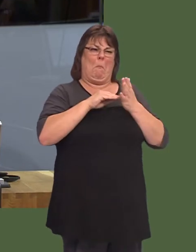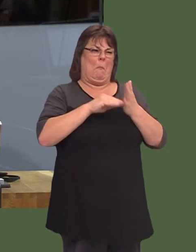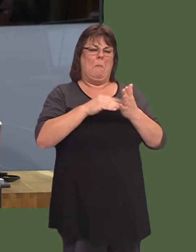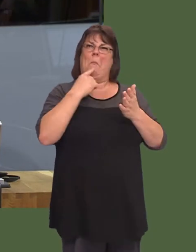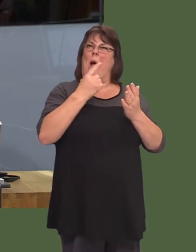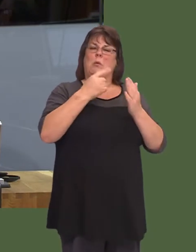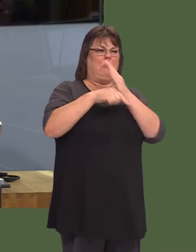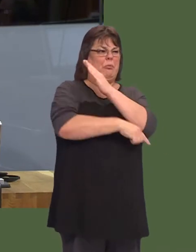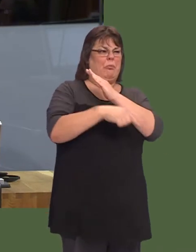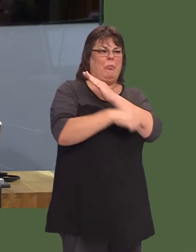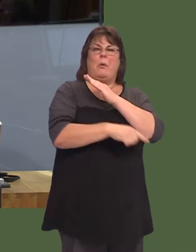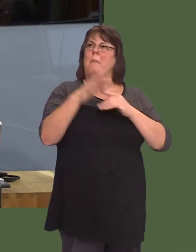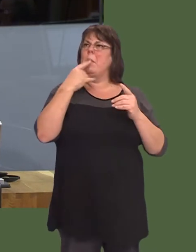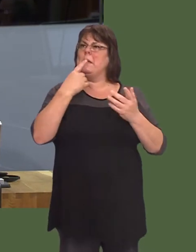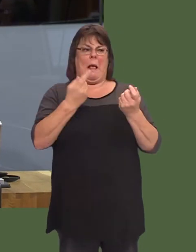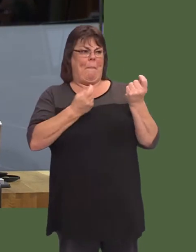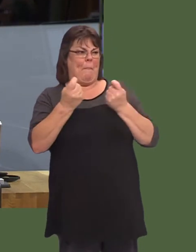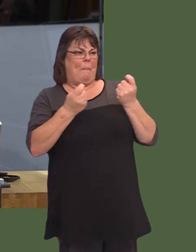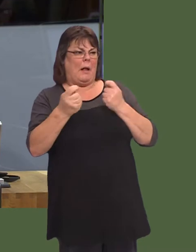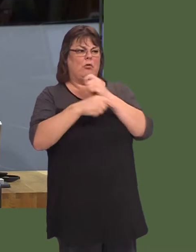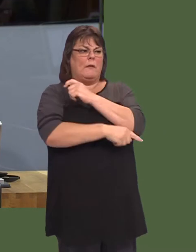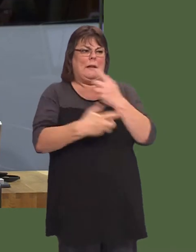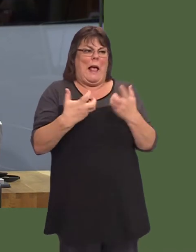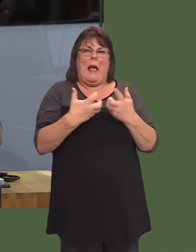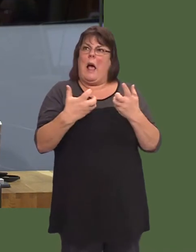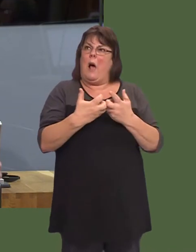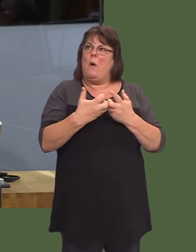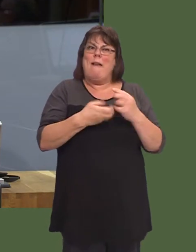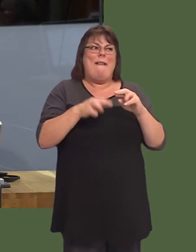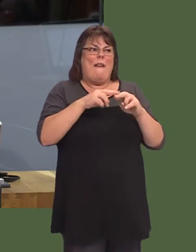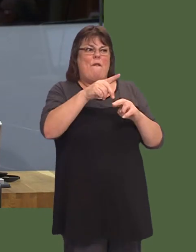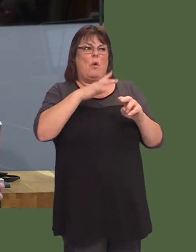A lot of people will say, ëHow can you manage those deficits whilst controlling and driving